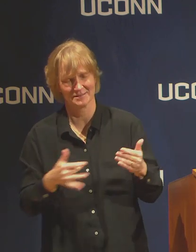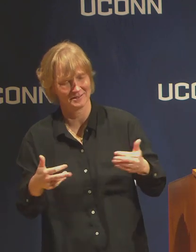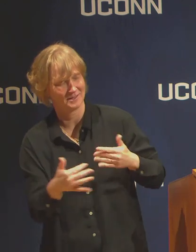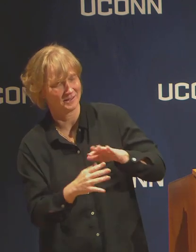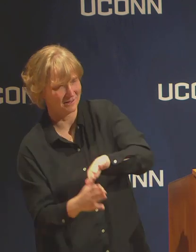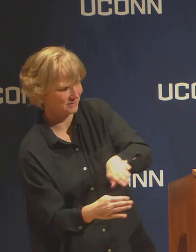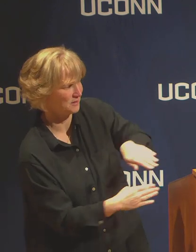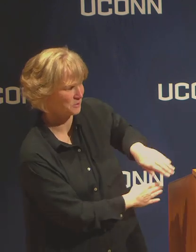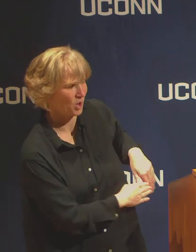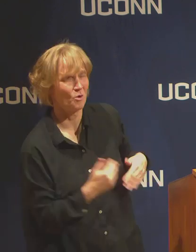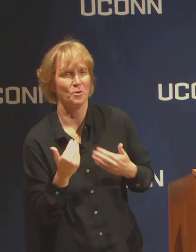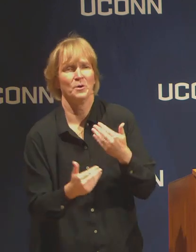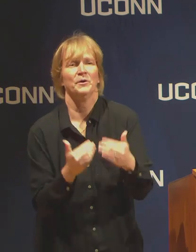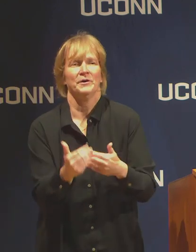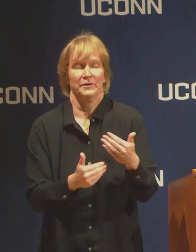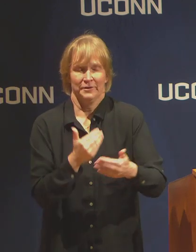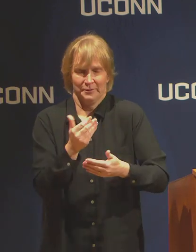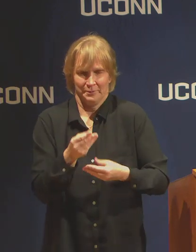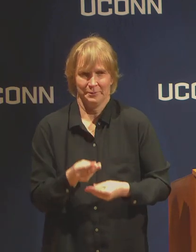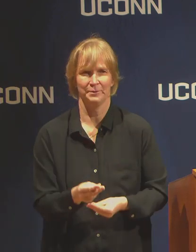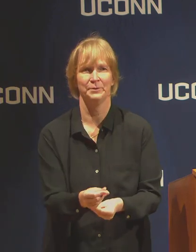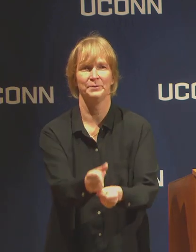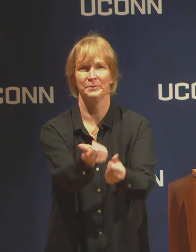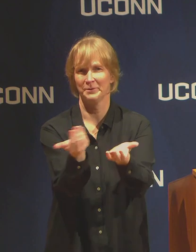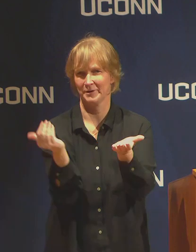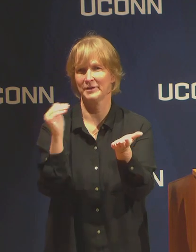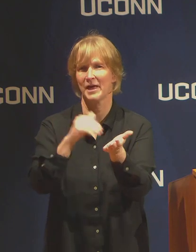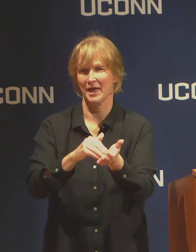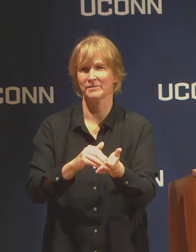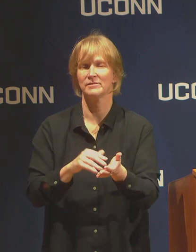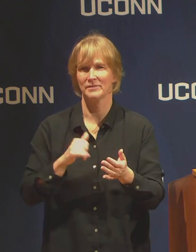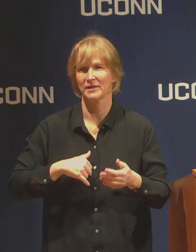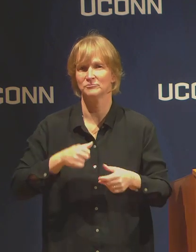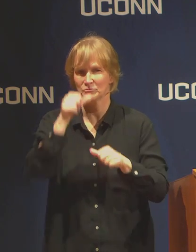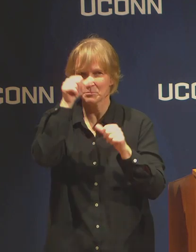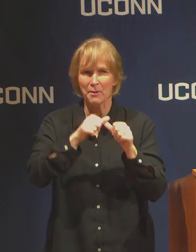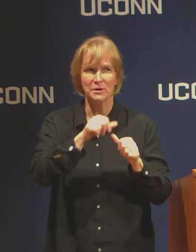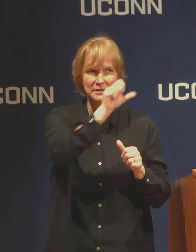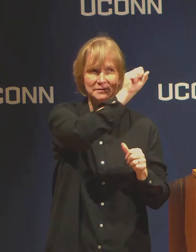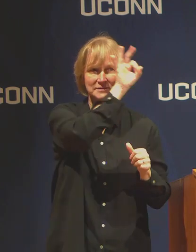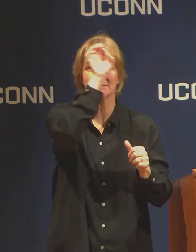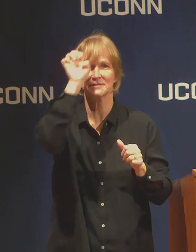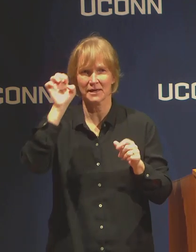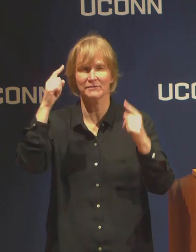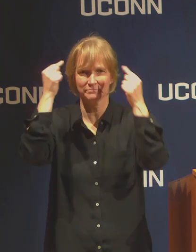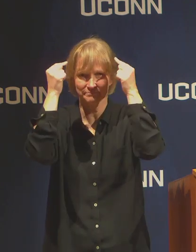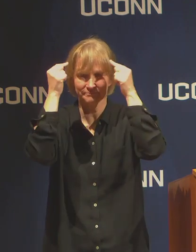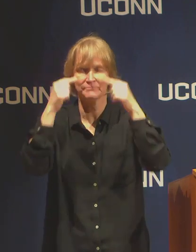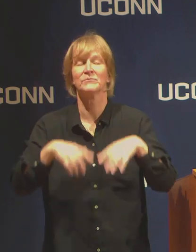quickly and safely as we can, by taking these rather disruptive steps now. So thank you for your